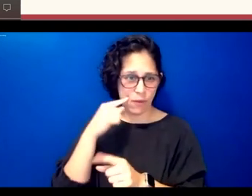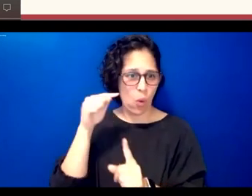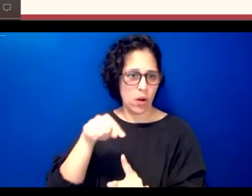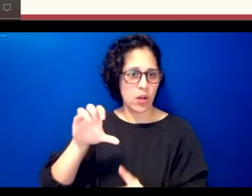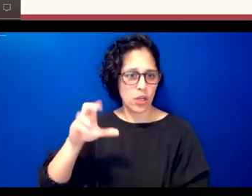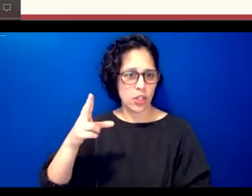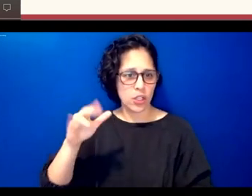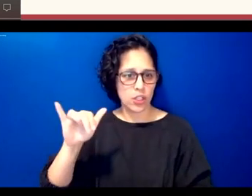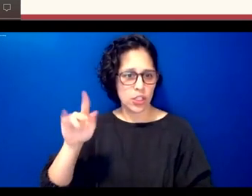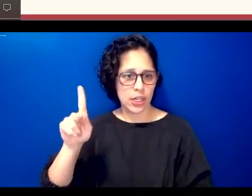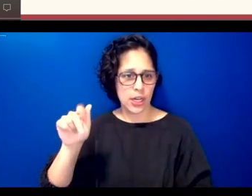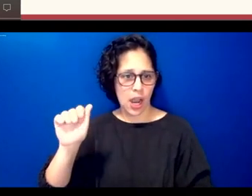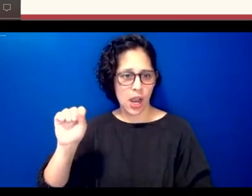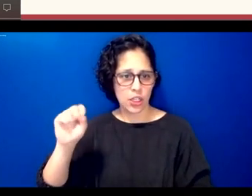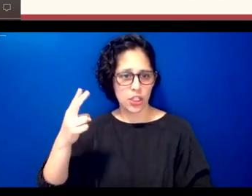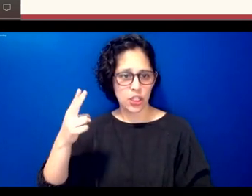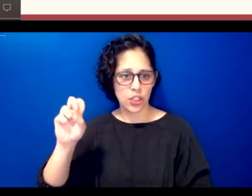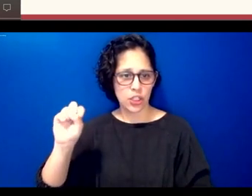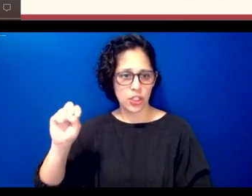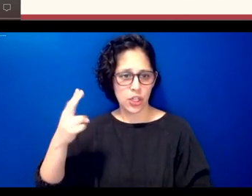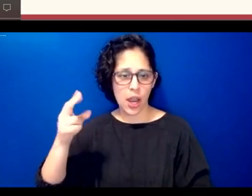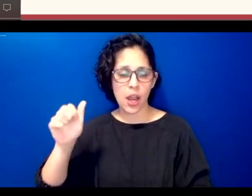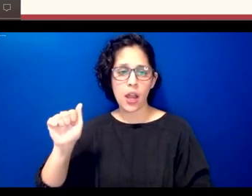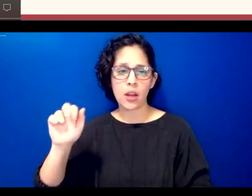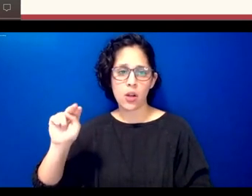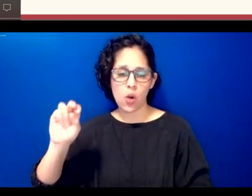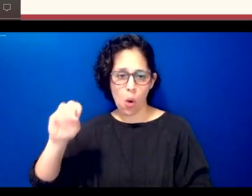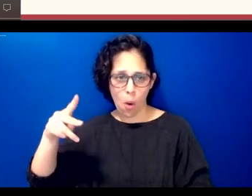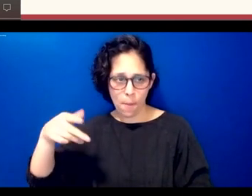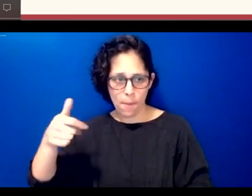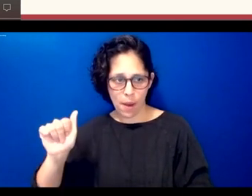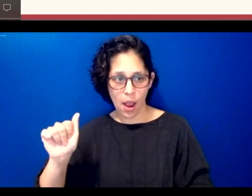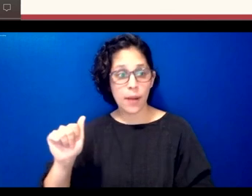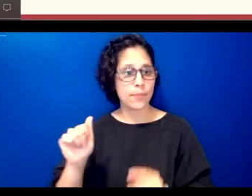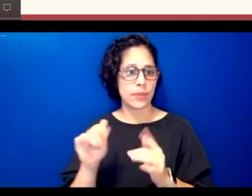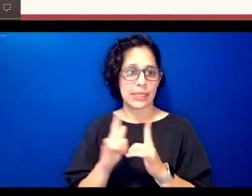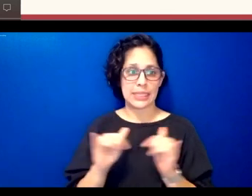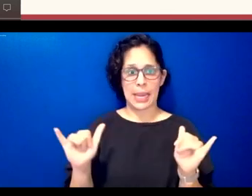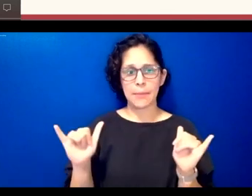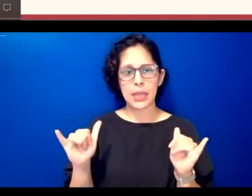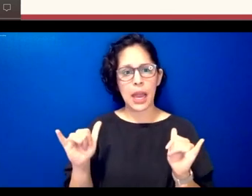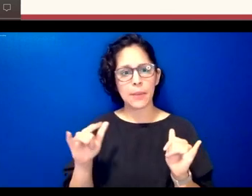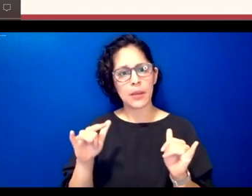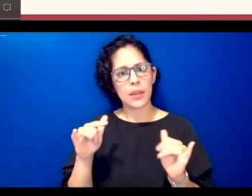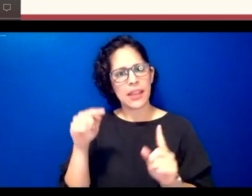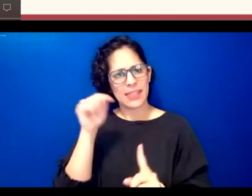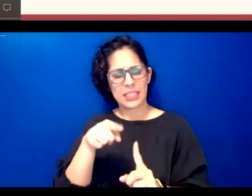dr chu has created an expansion curriculum to be used in classrooms and classrooms in